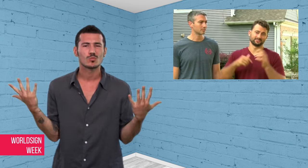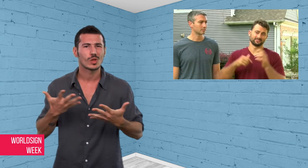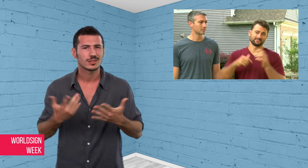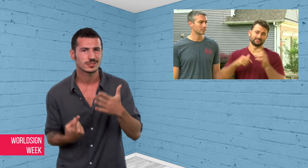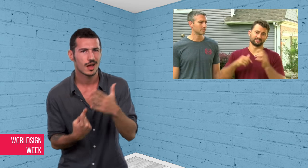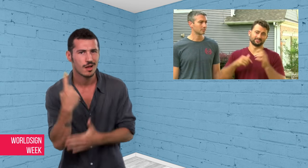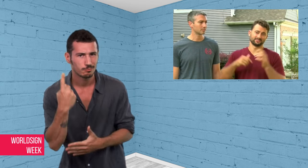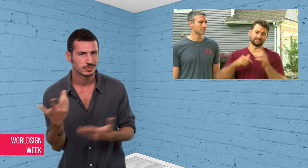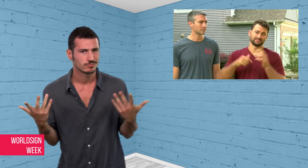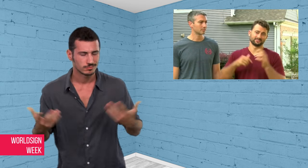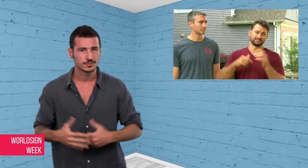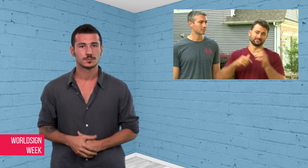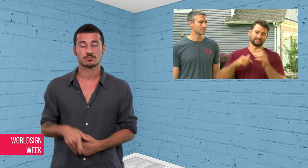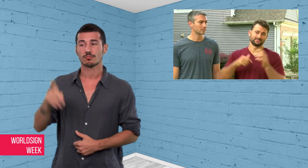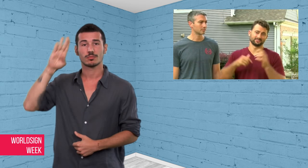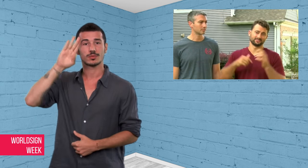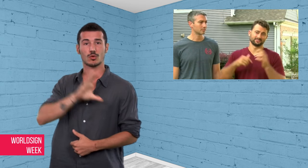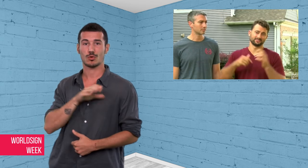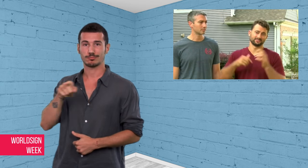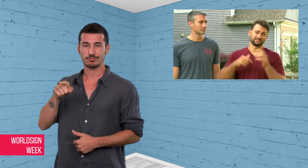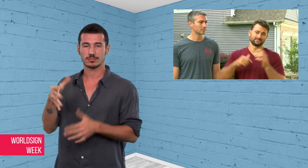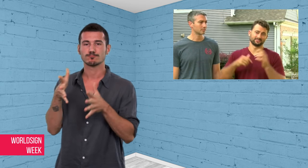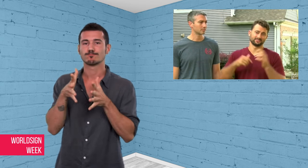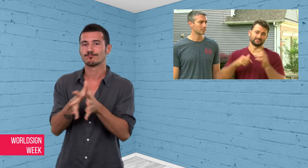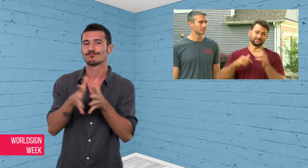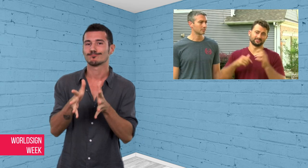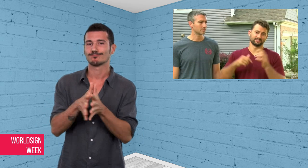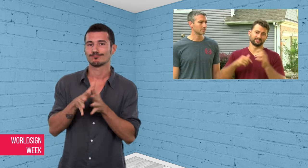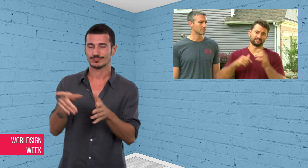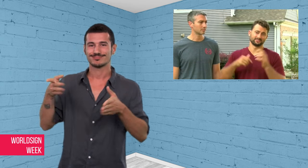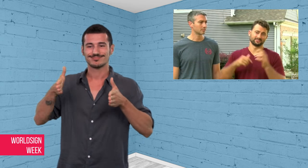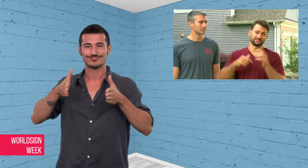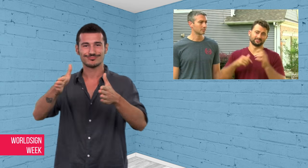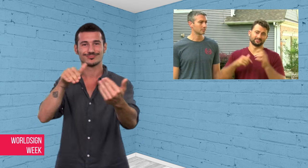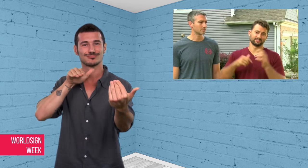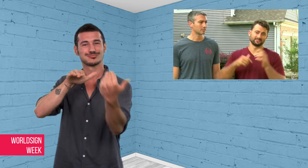Police said they attempted to pull him over